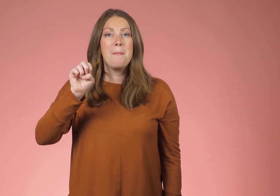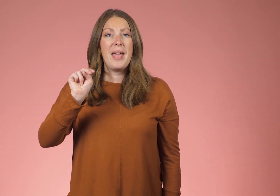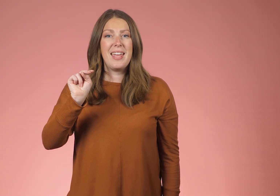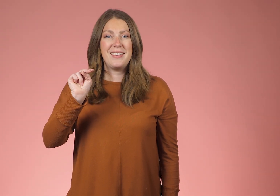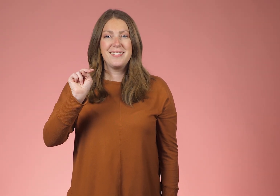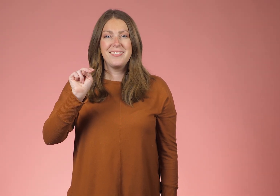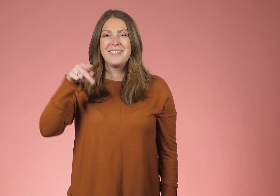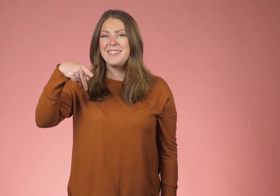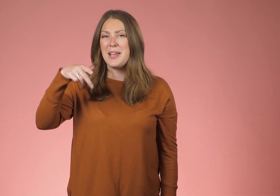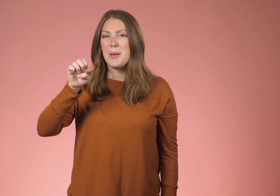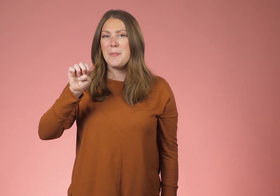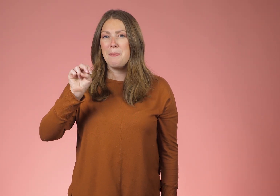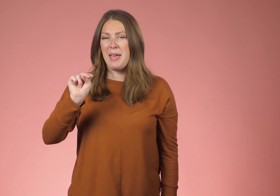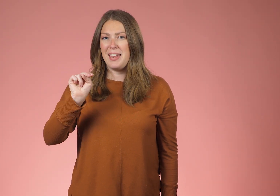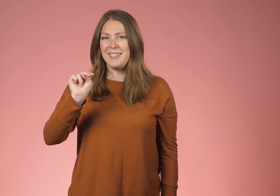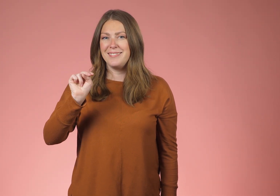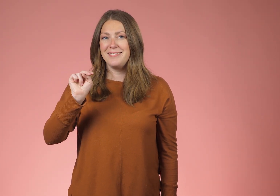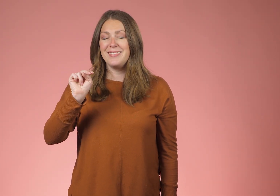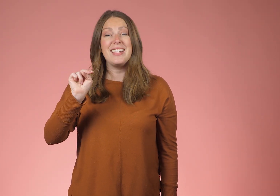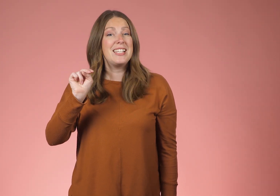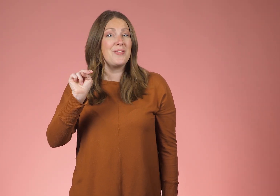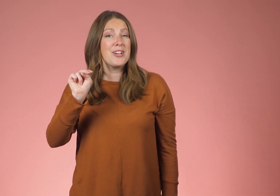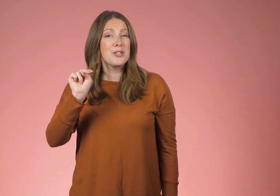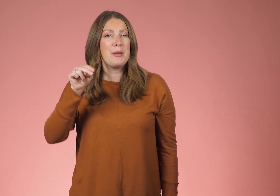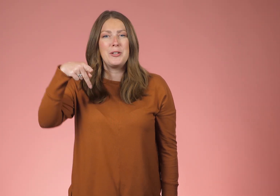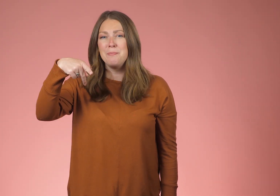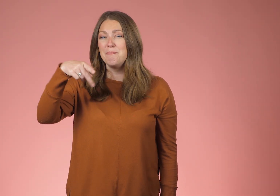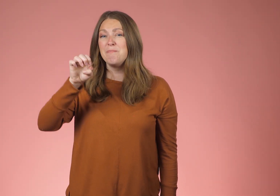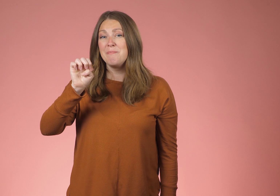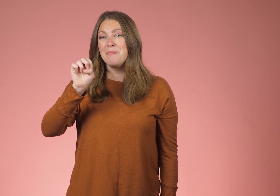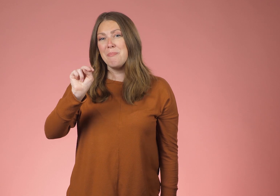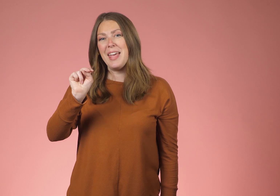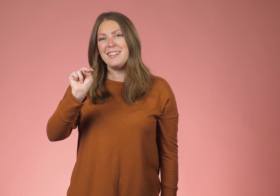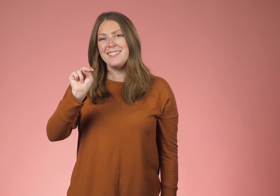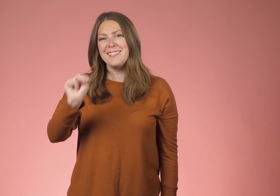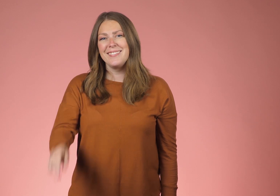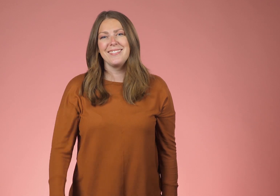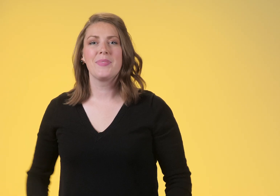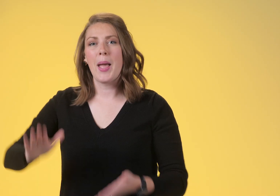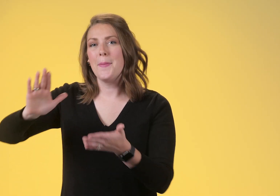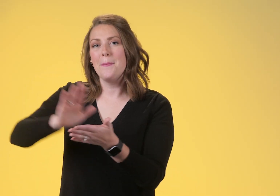Pen. Pen. It's fingerspelled. Pen.